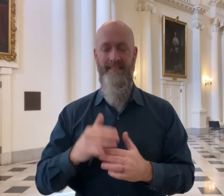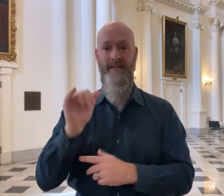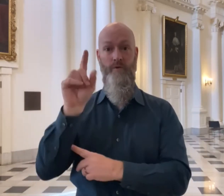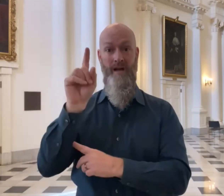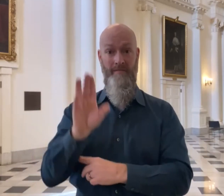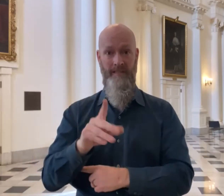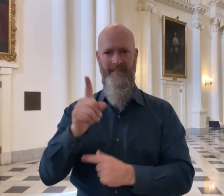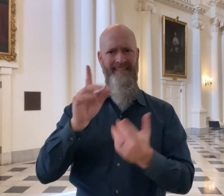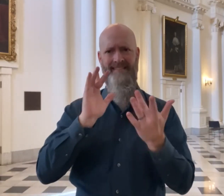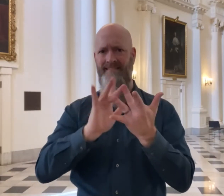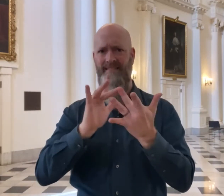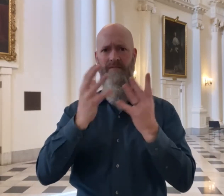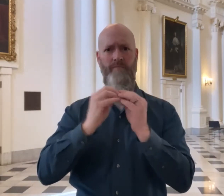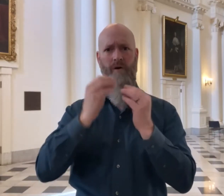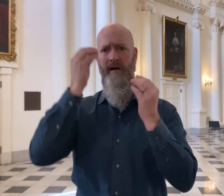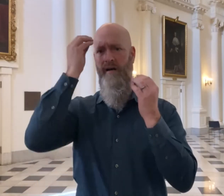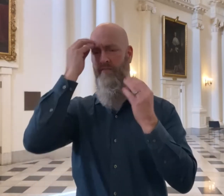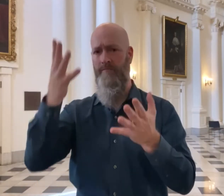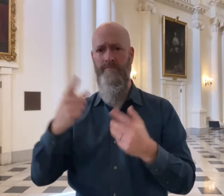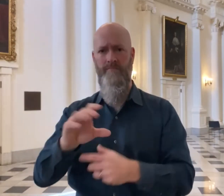For more information about Phase 1B, visit